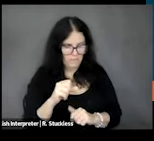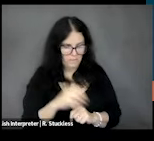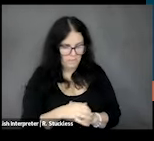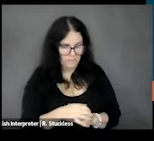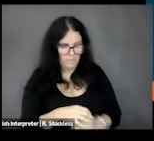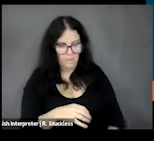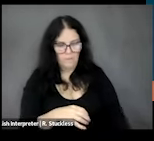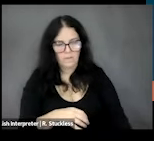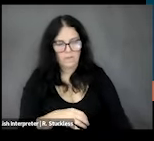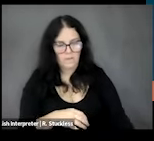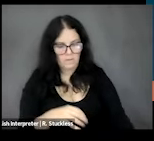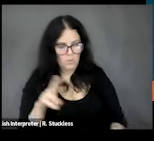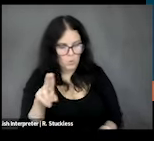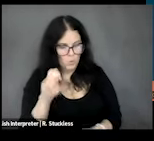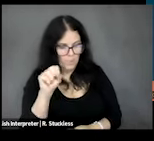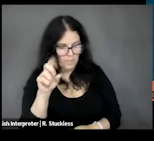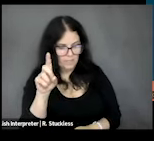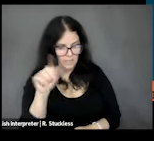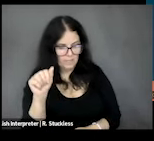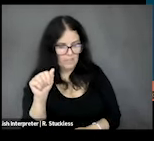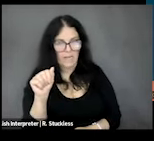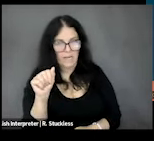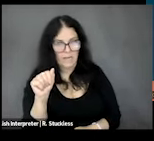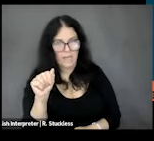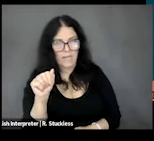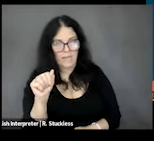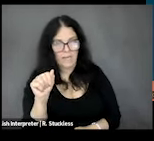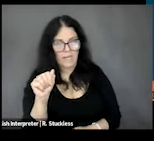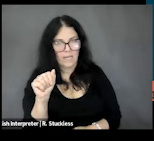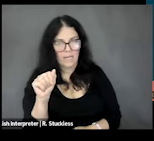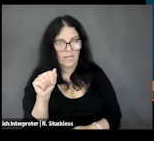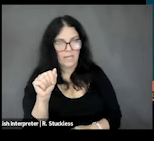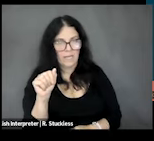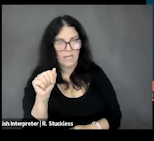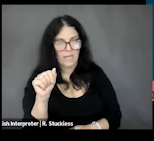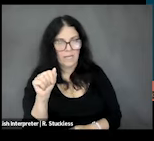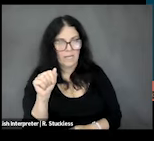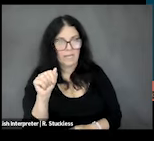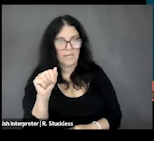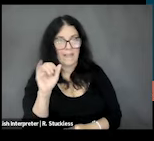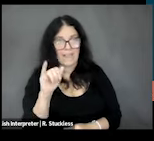USDA's module is an 18-item survey module it's widely used in research. It's considered the